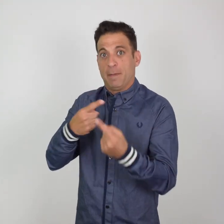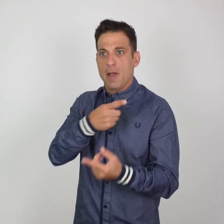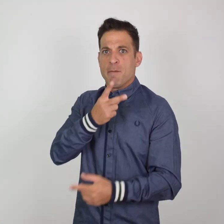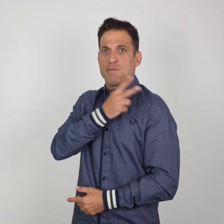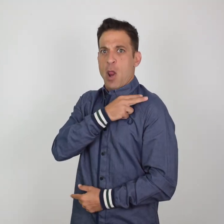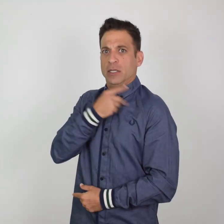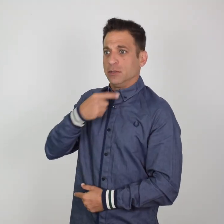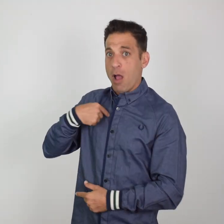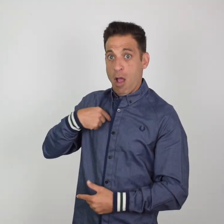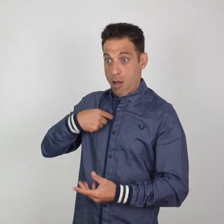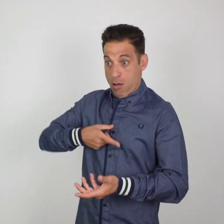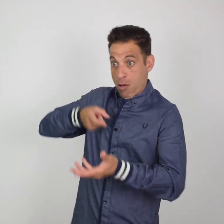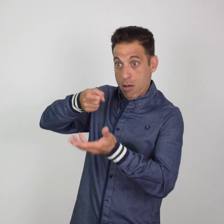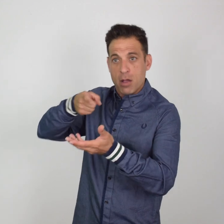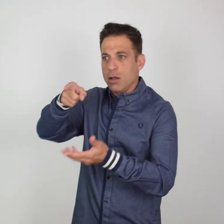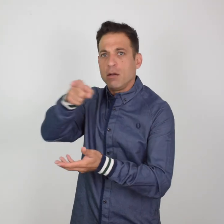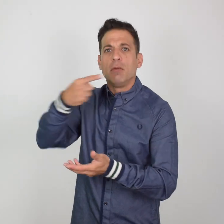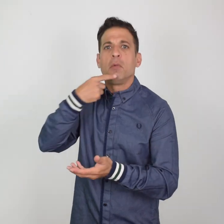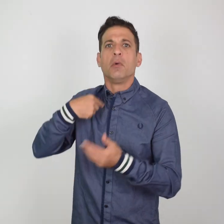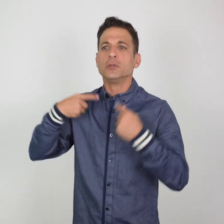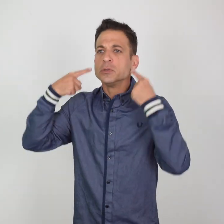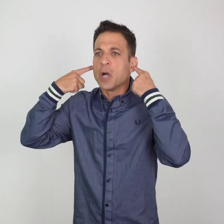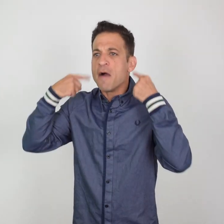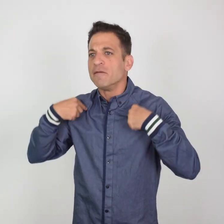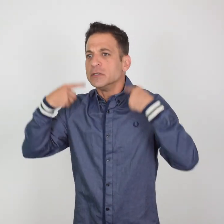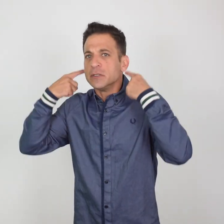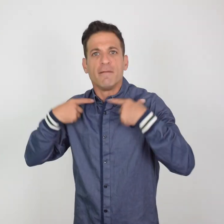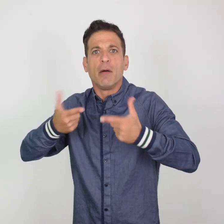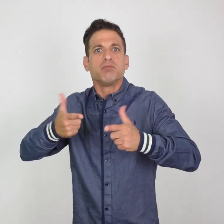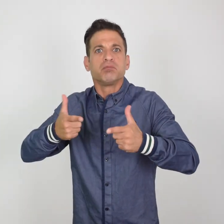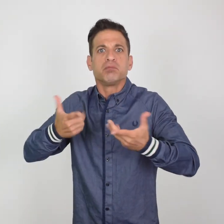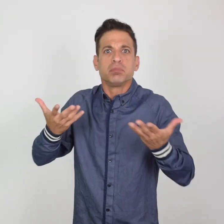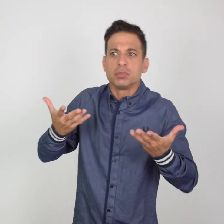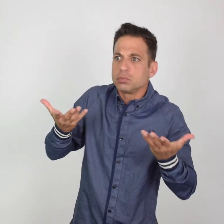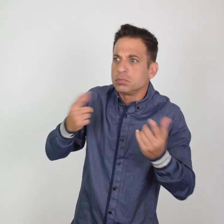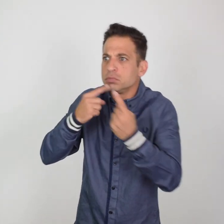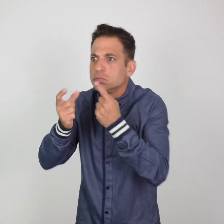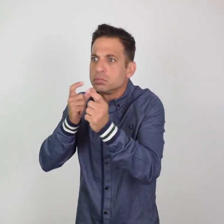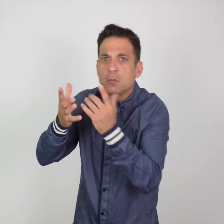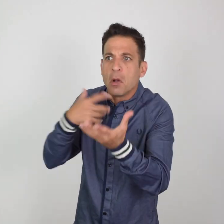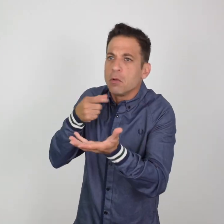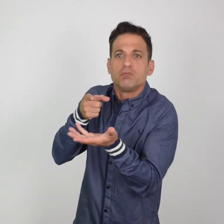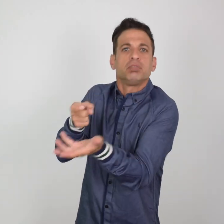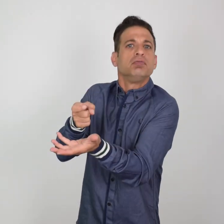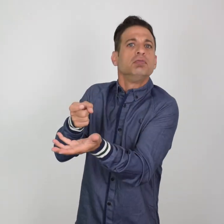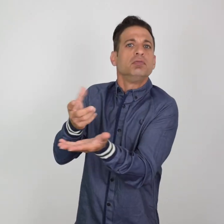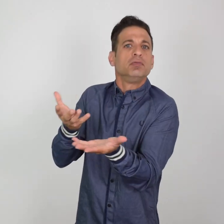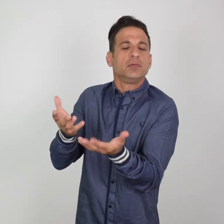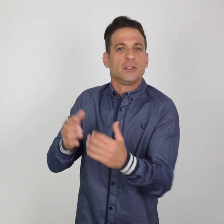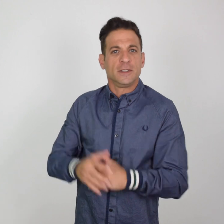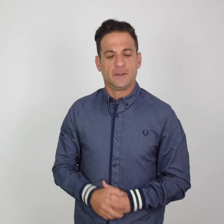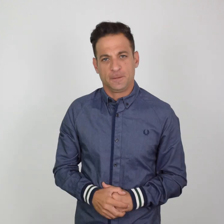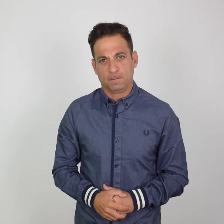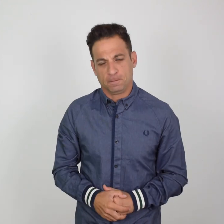did not indicate that they were Deaf during the incident.